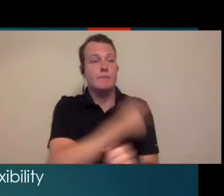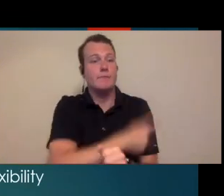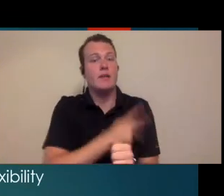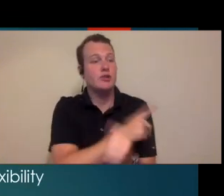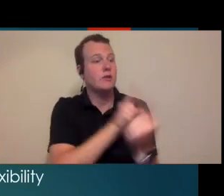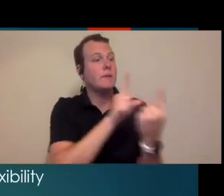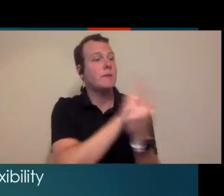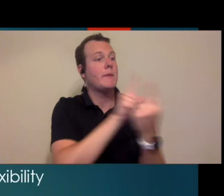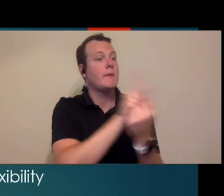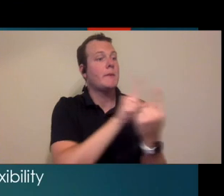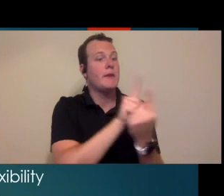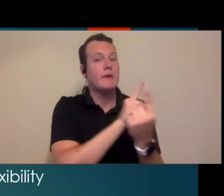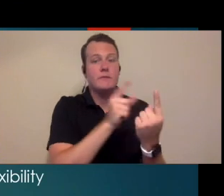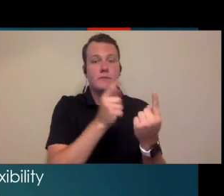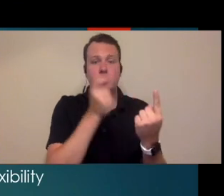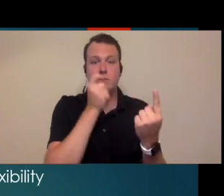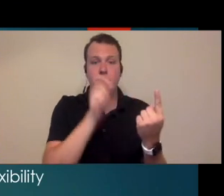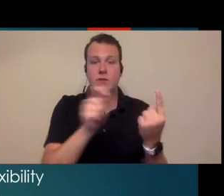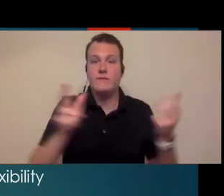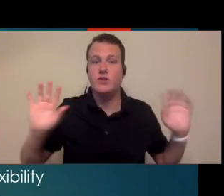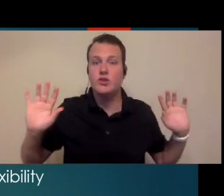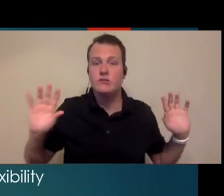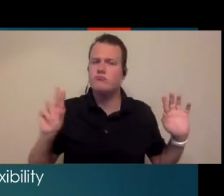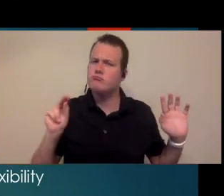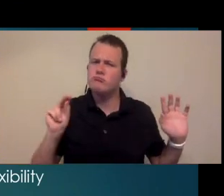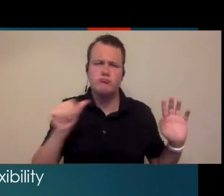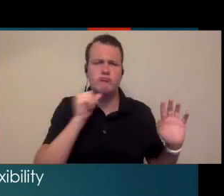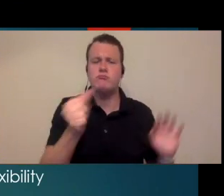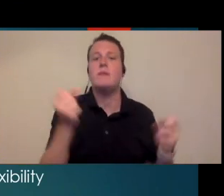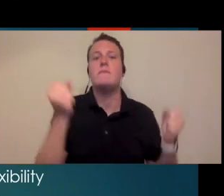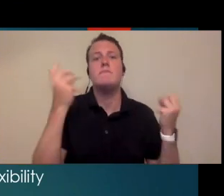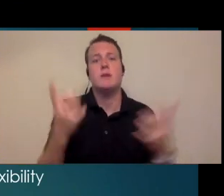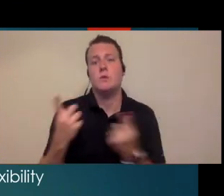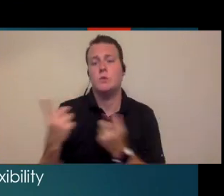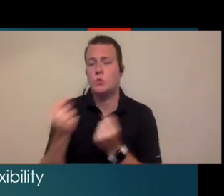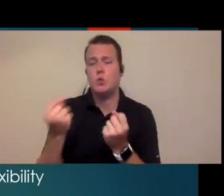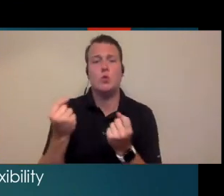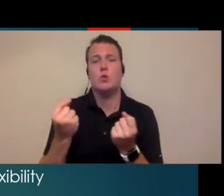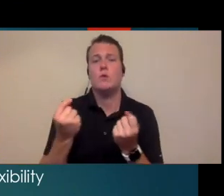seeing patients there are so many things that have to go on behind the scenes and